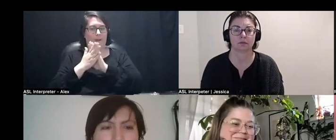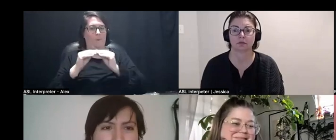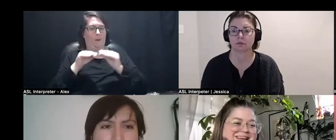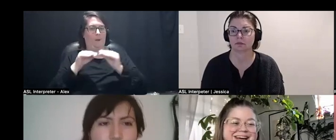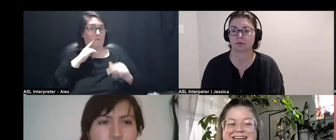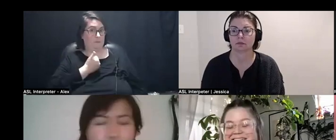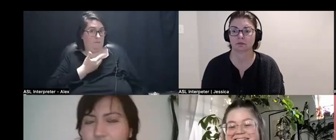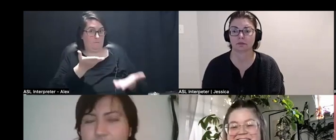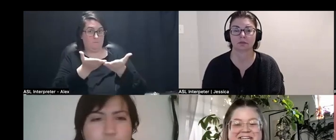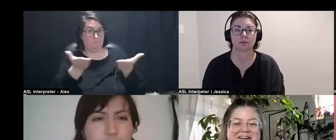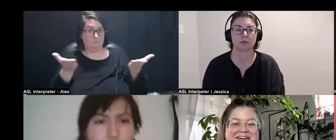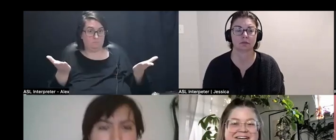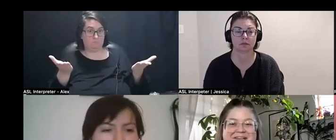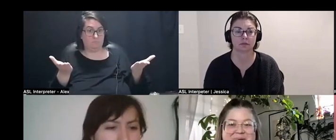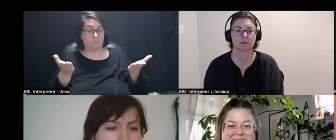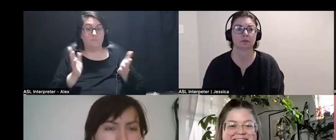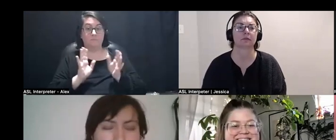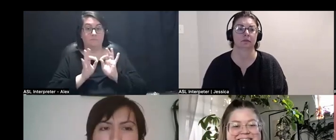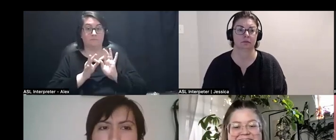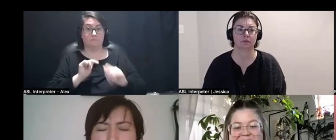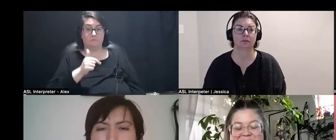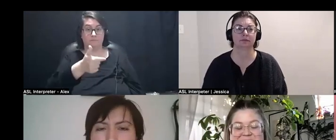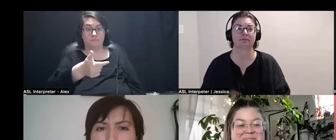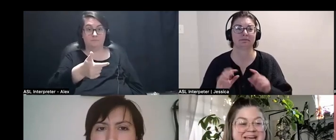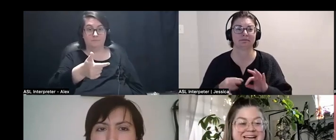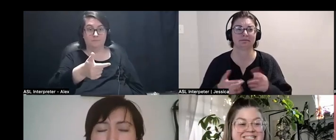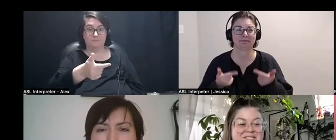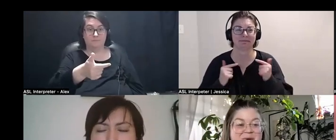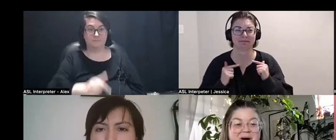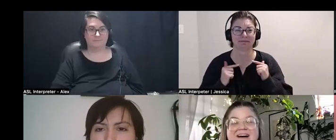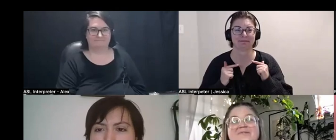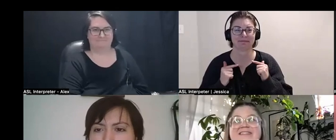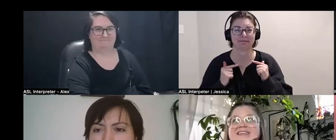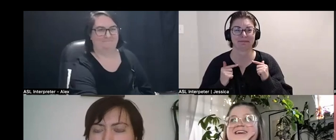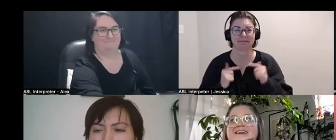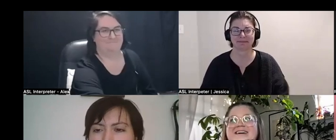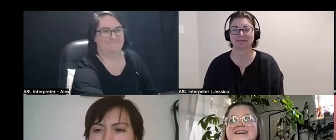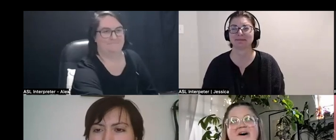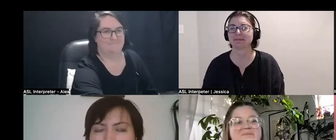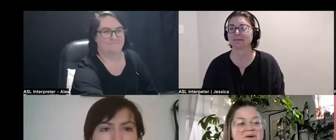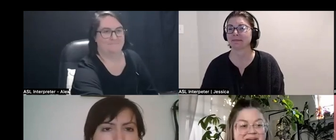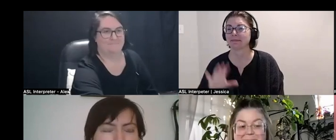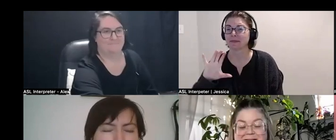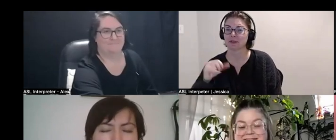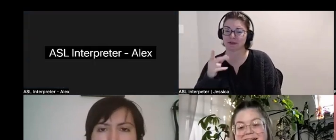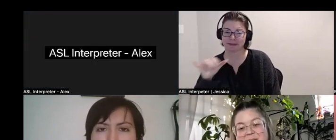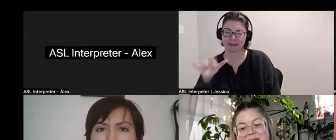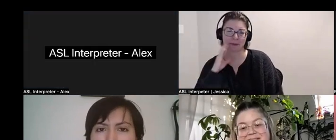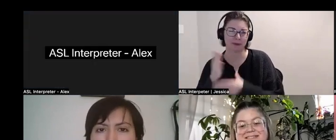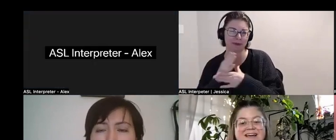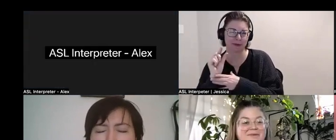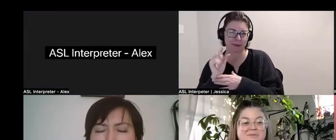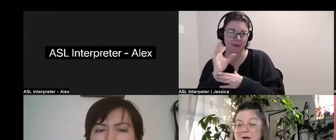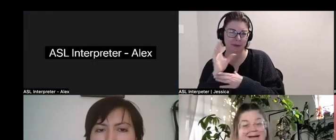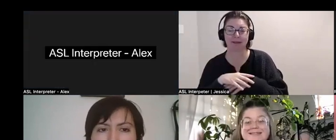Chelsey: I can share a little bit. So I've been thinking a lot about that because I was kind of trained